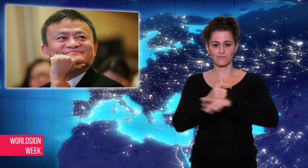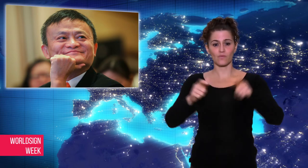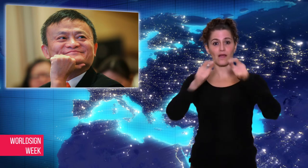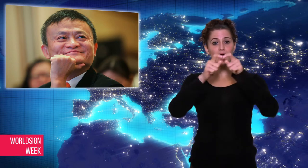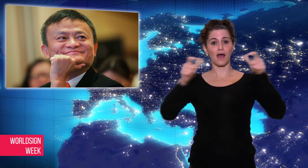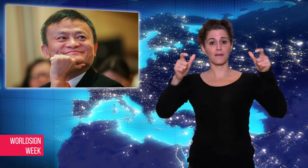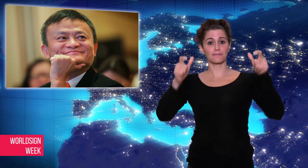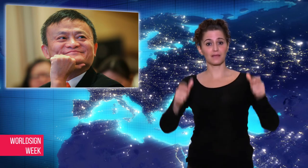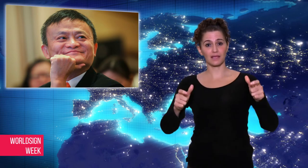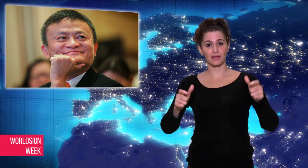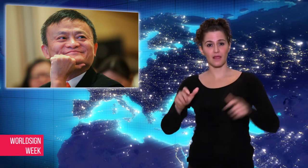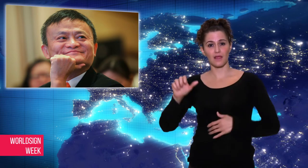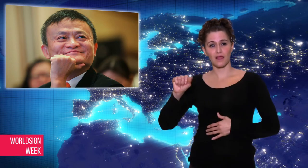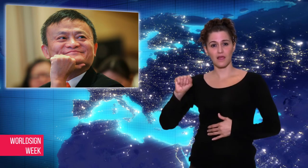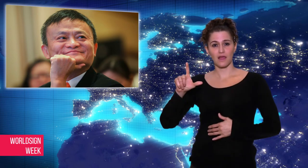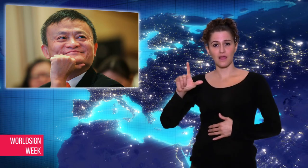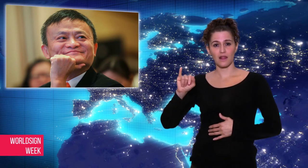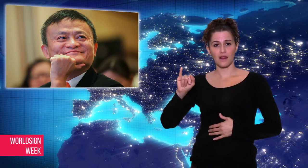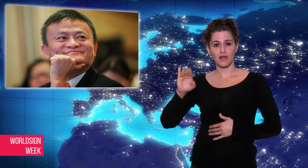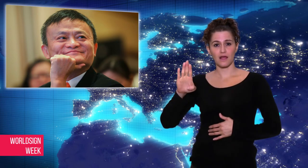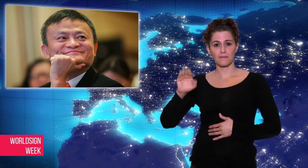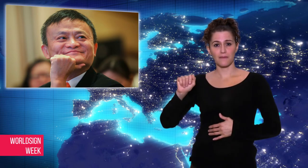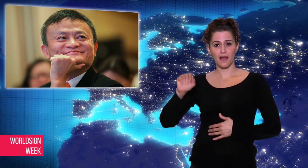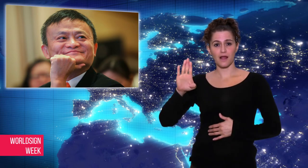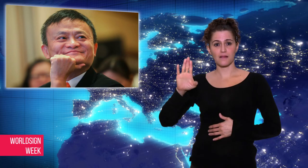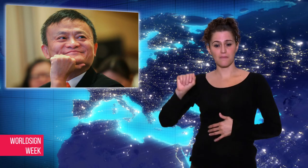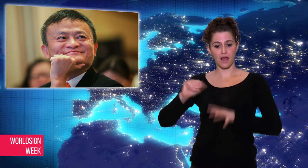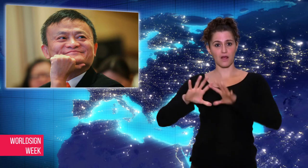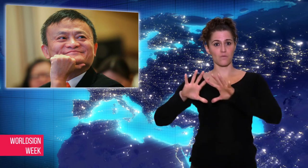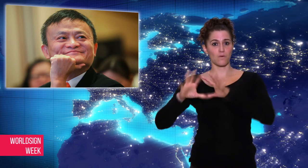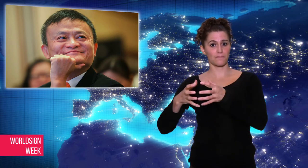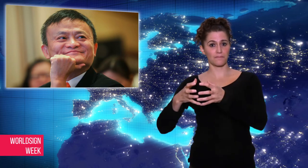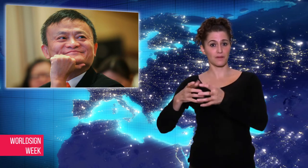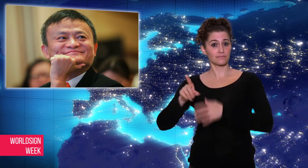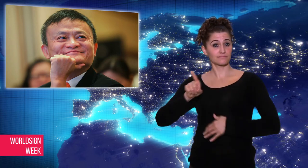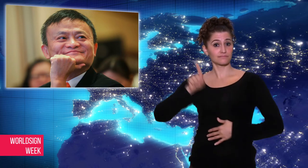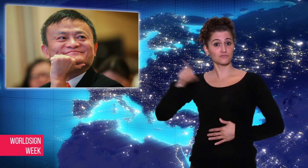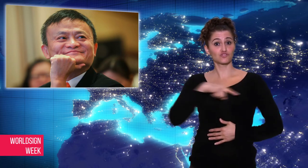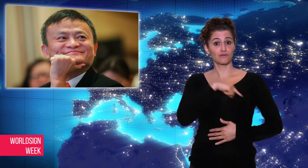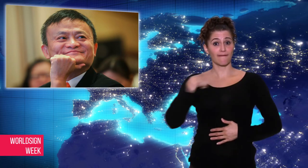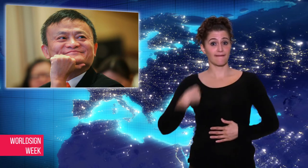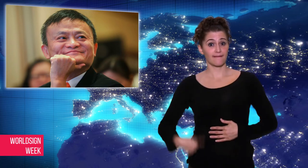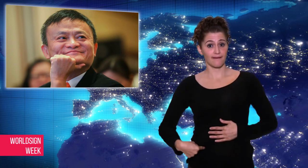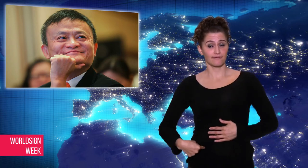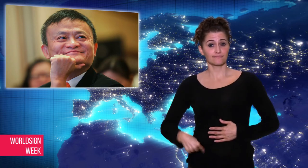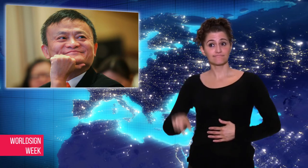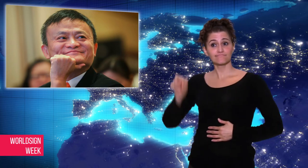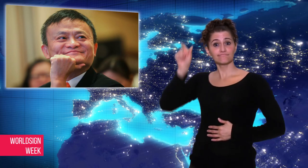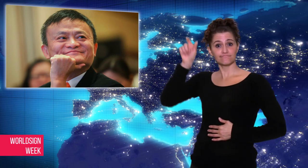Group in China, announced that he is